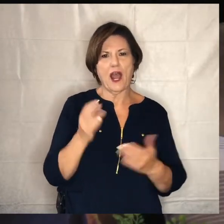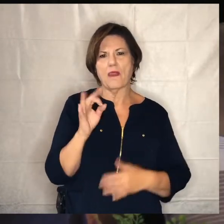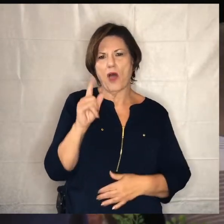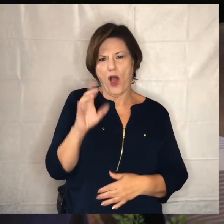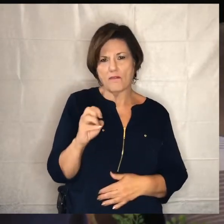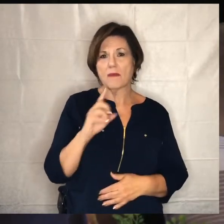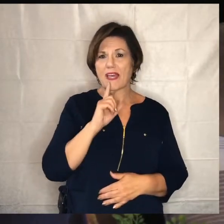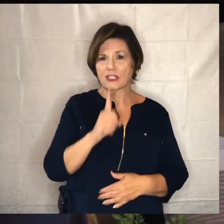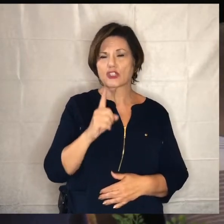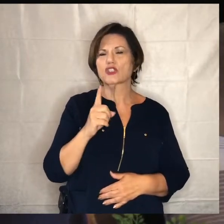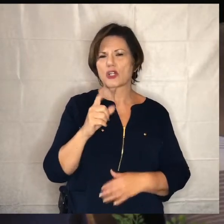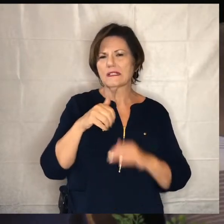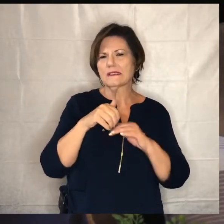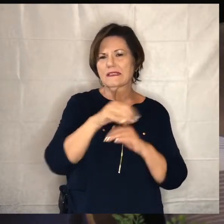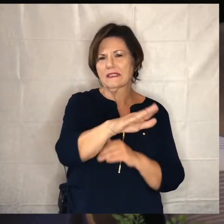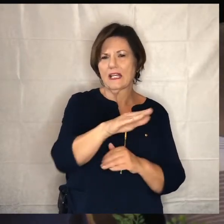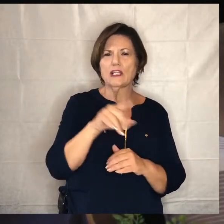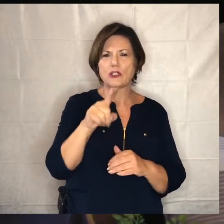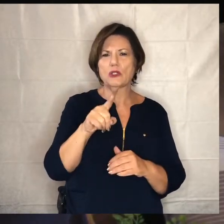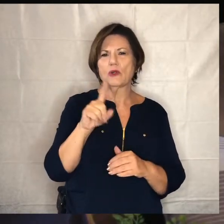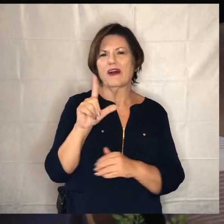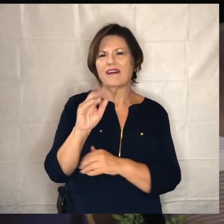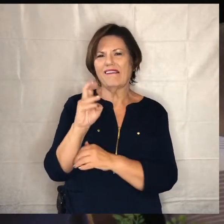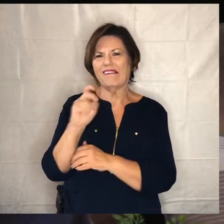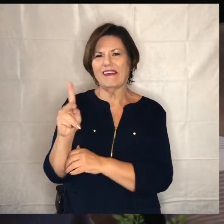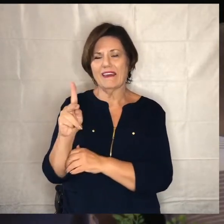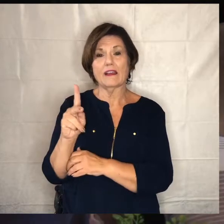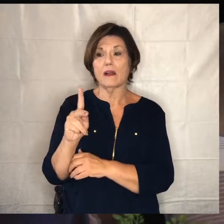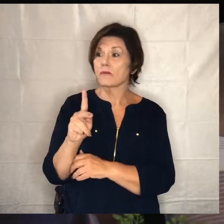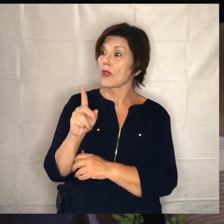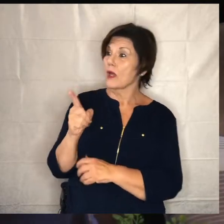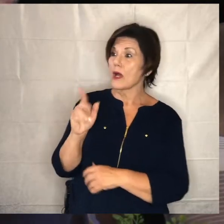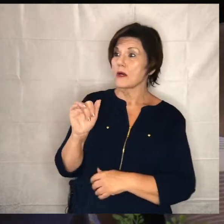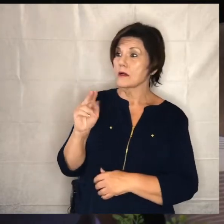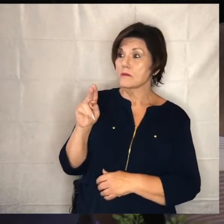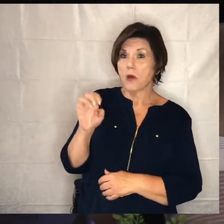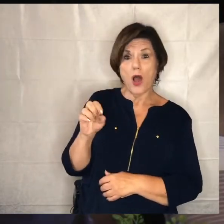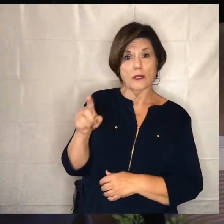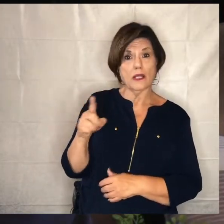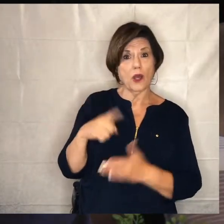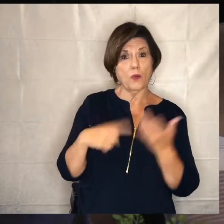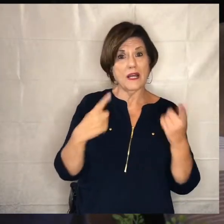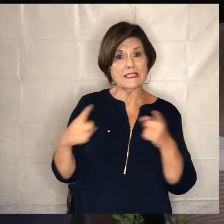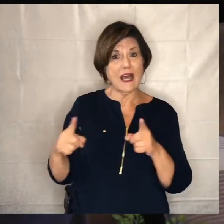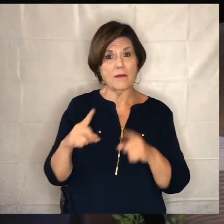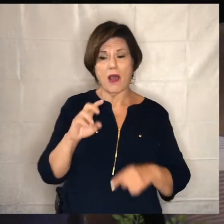sure to send that link off to you so bonnie you were going to tell us about something that's happening in oxnard that's pretty exciting